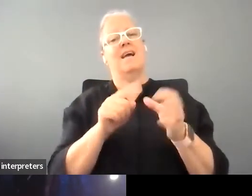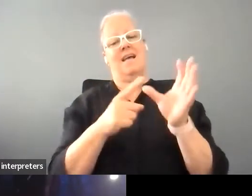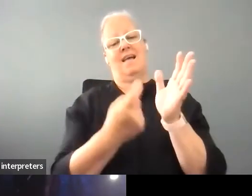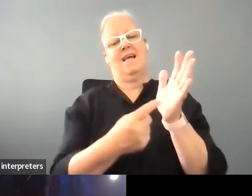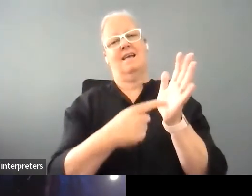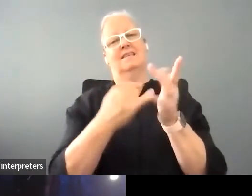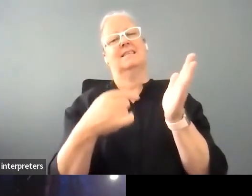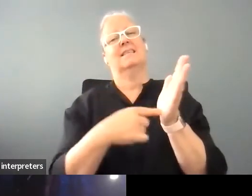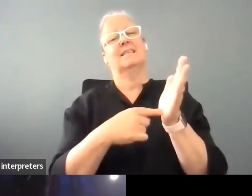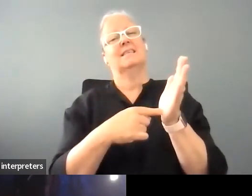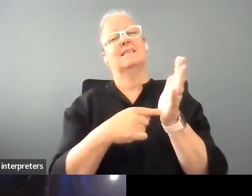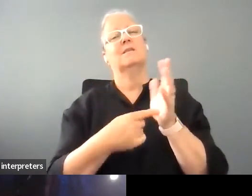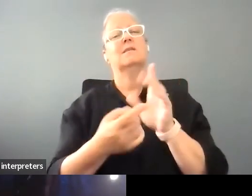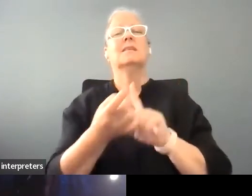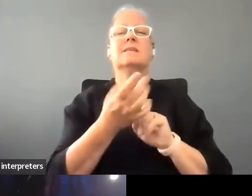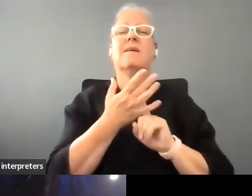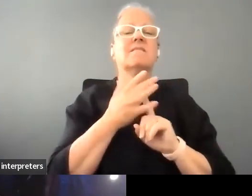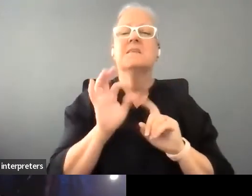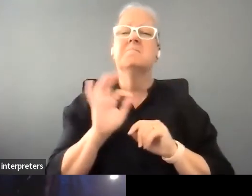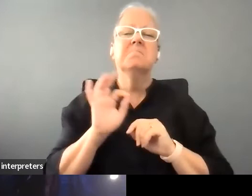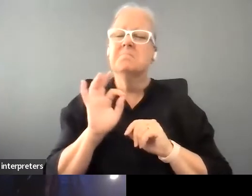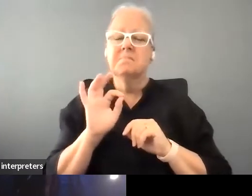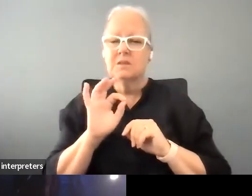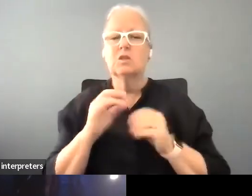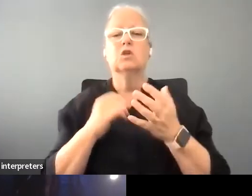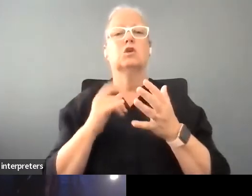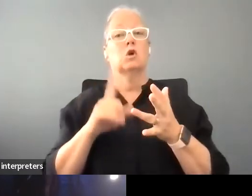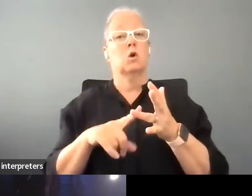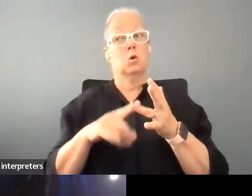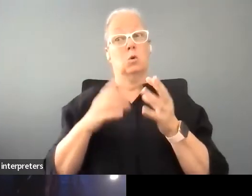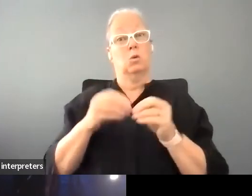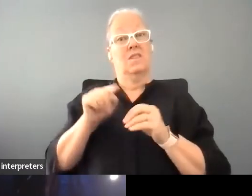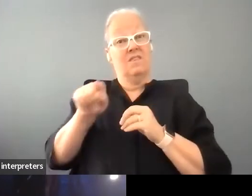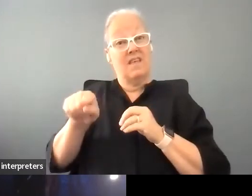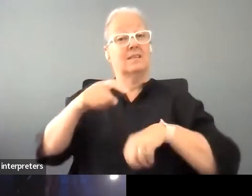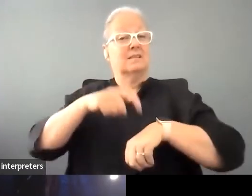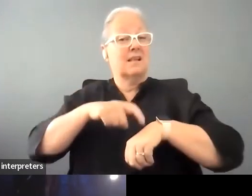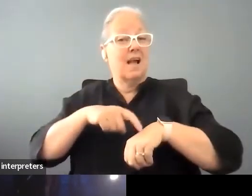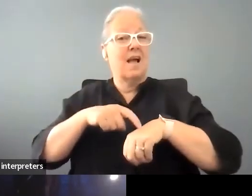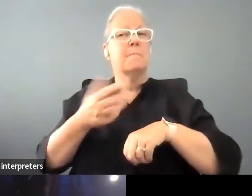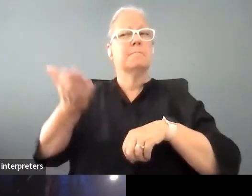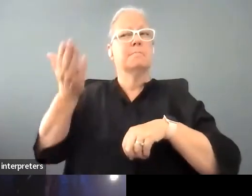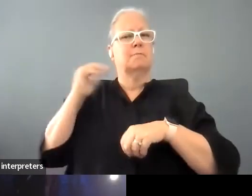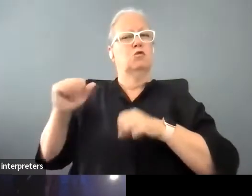sense of reckoning I guess with that background and her political view, that of course the arts